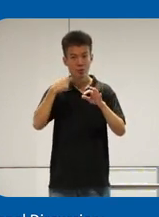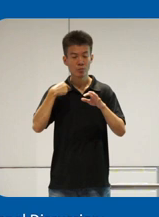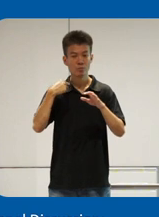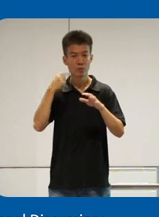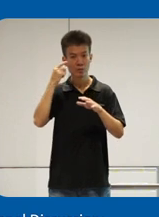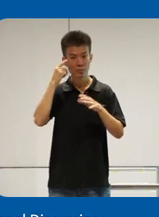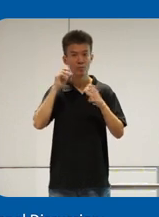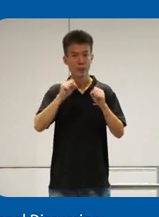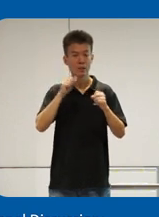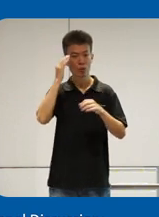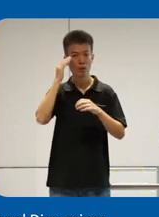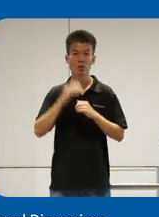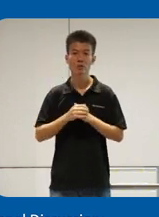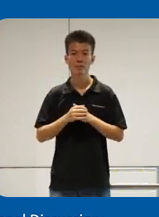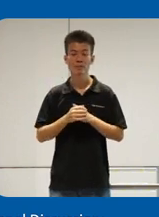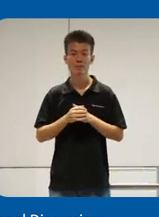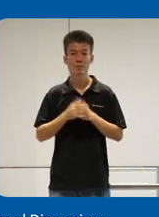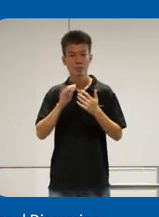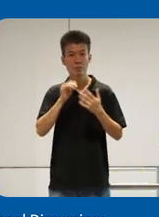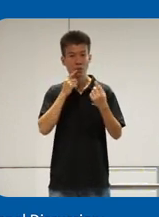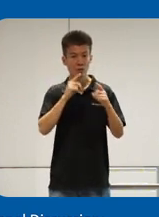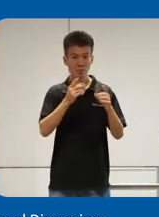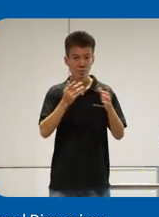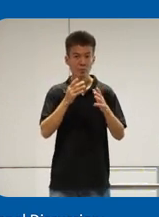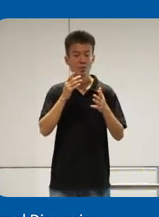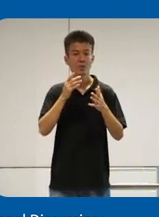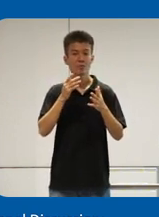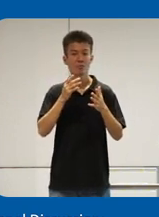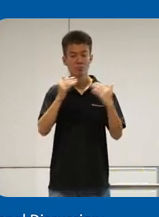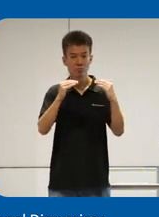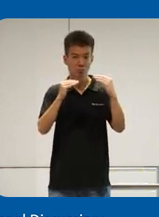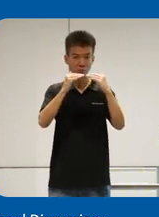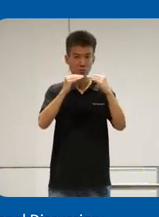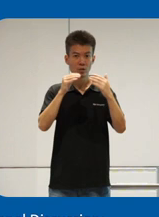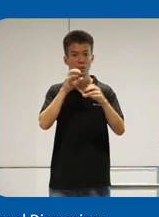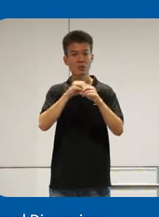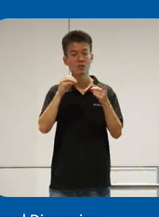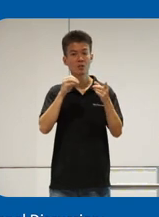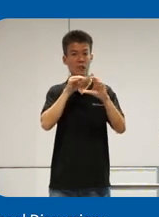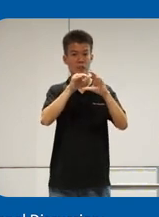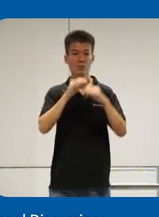that we can acknowledge and address in terms of Bridging the Gap in accessibility so the